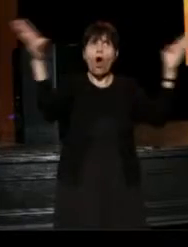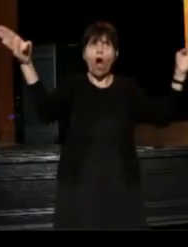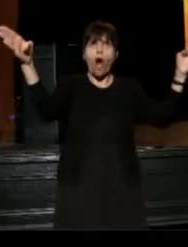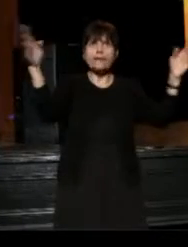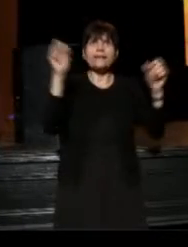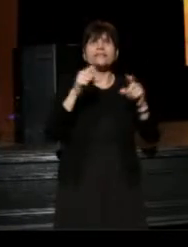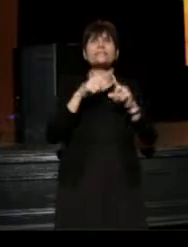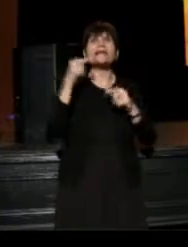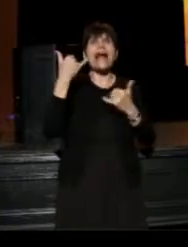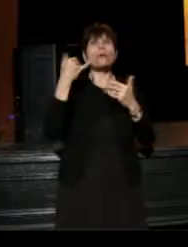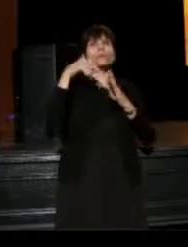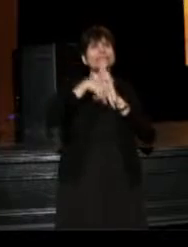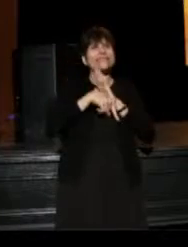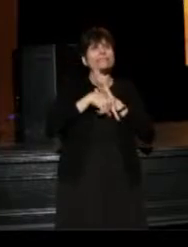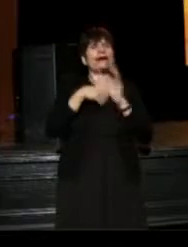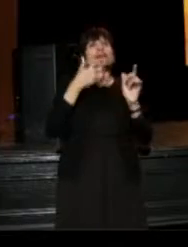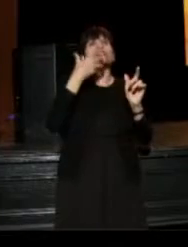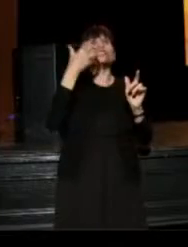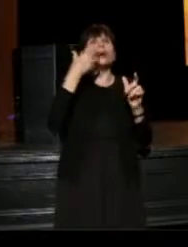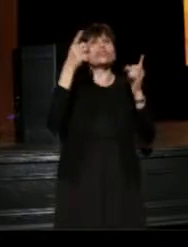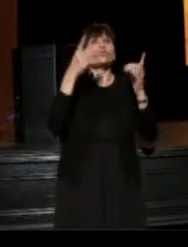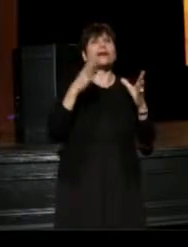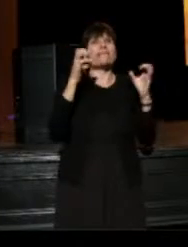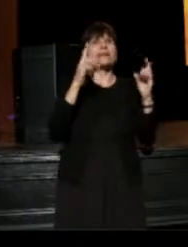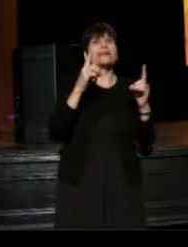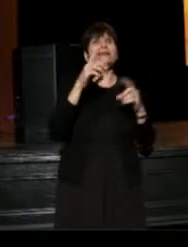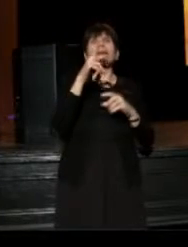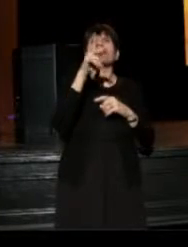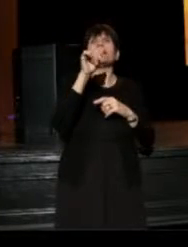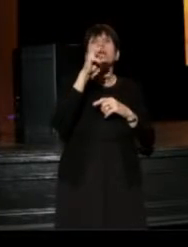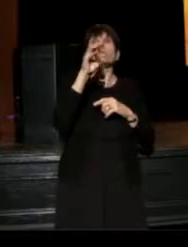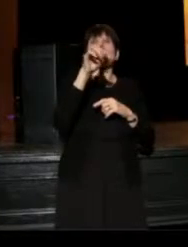I'm going to give a shout out to our Director of Education, Pamela Di Pasquale.